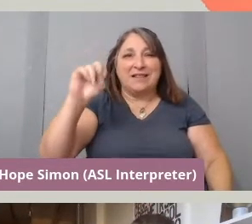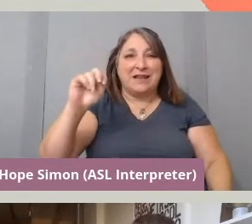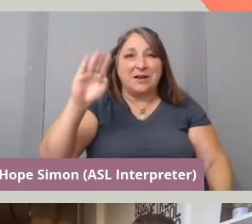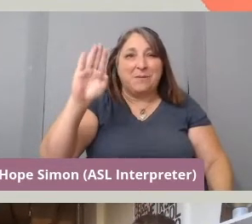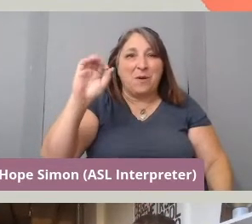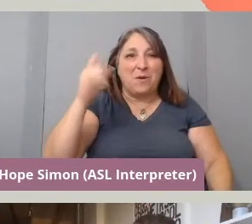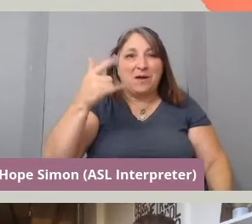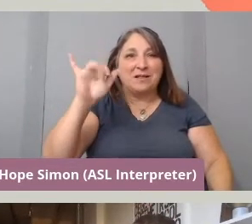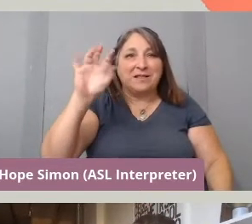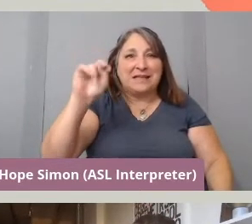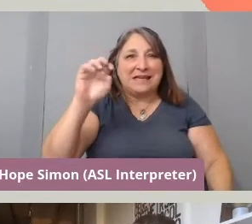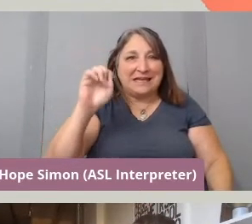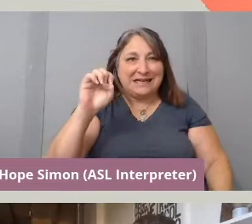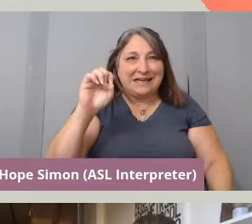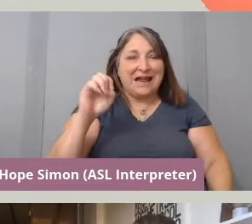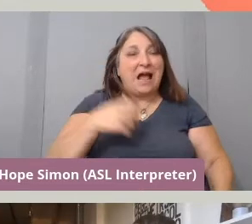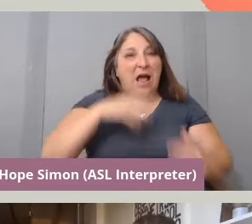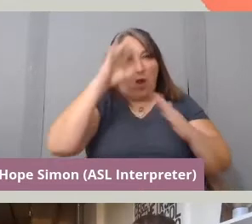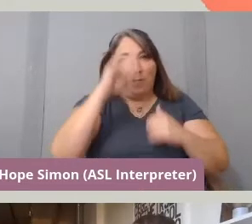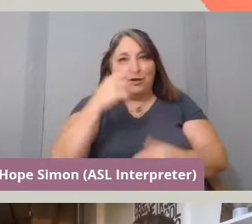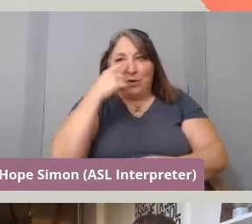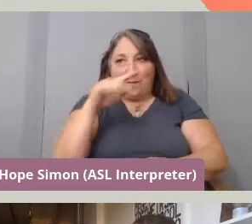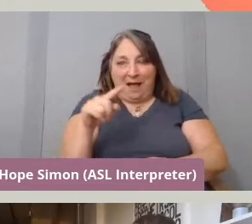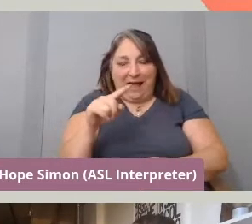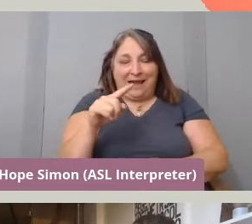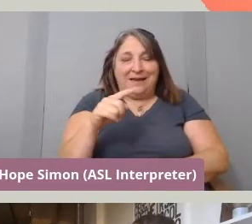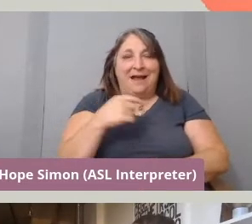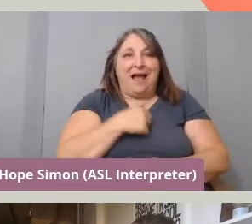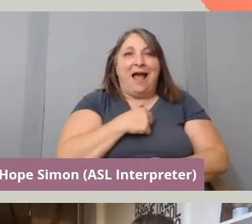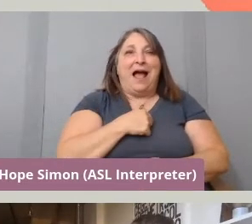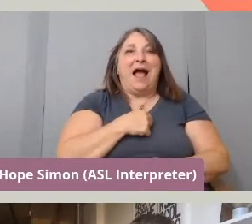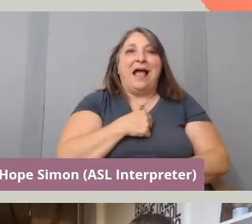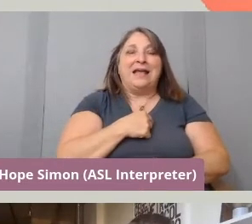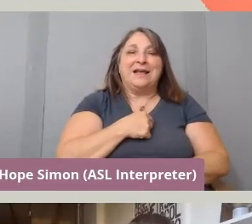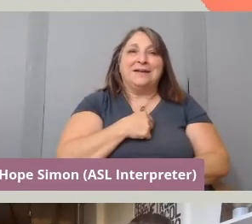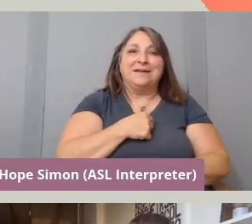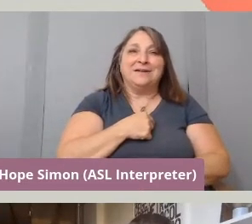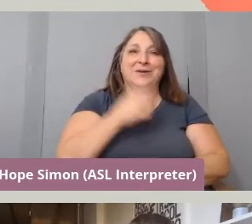I partly, I'm going to introduce both of you partly together